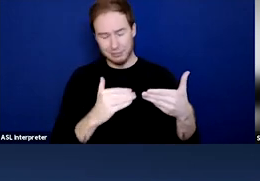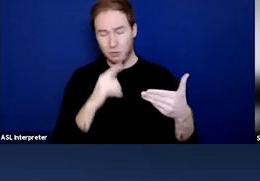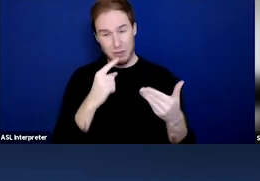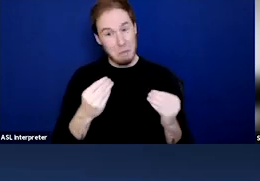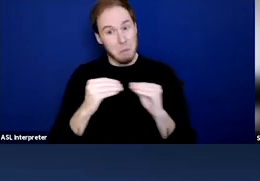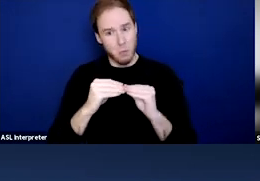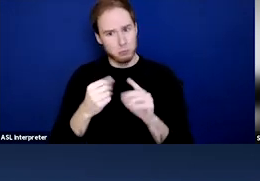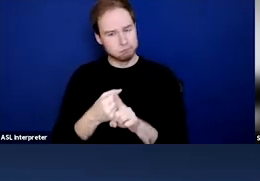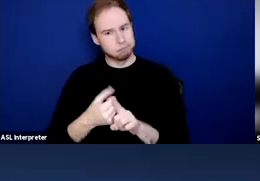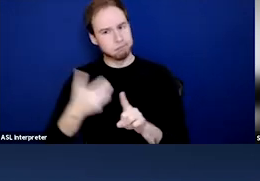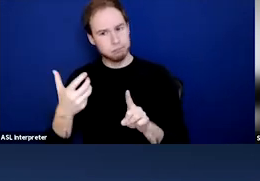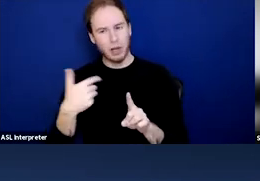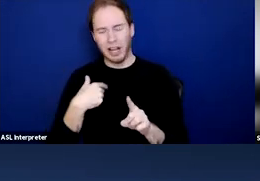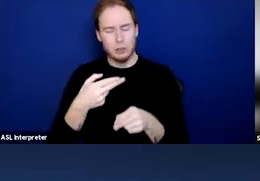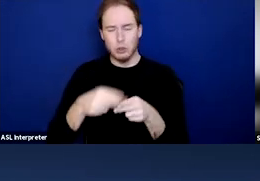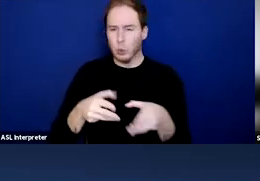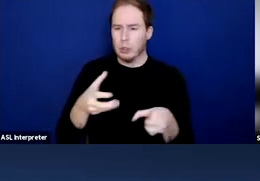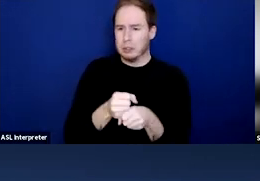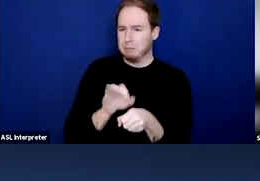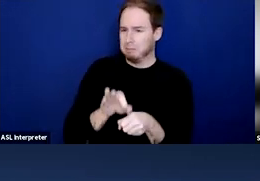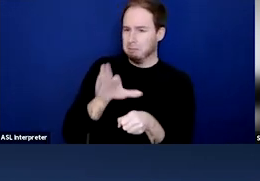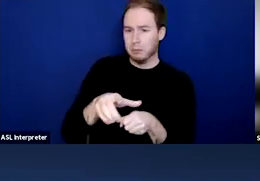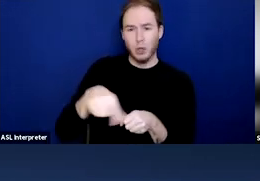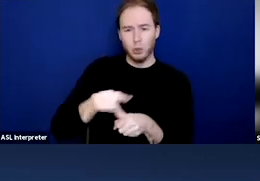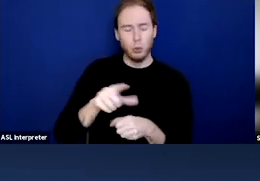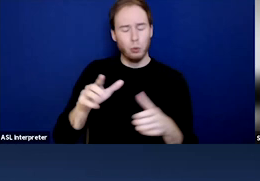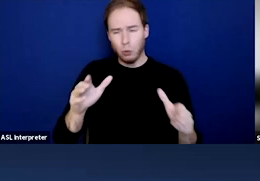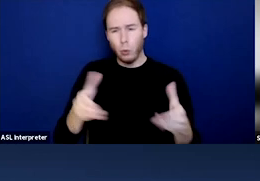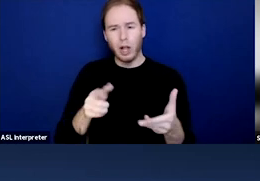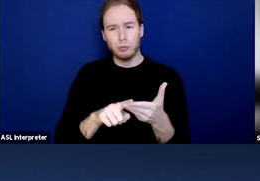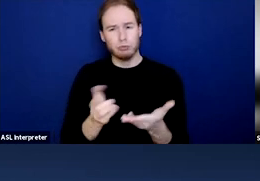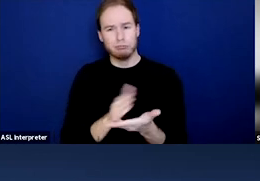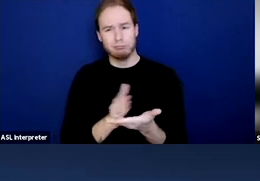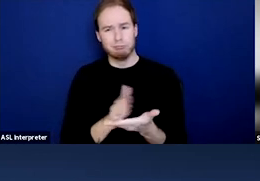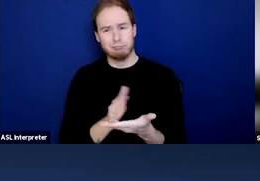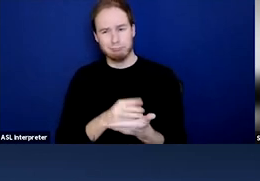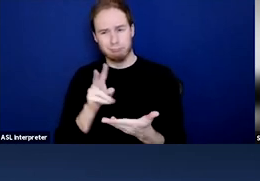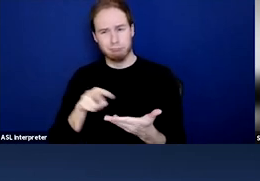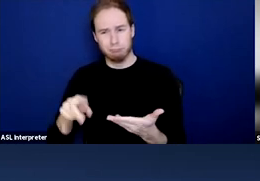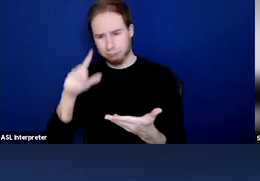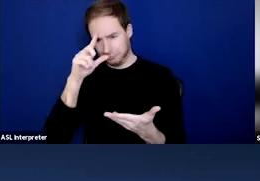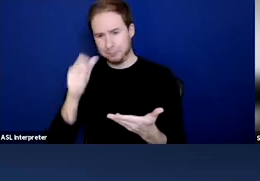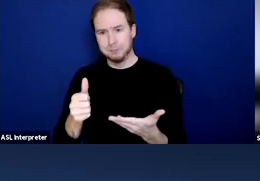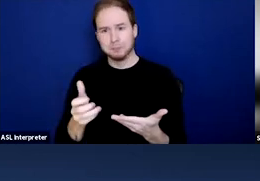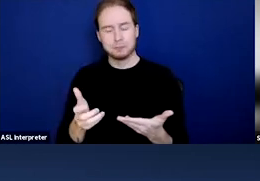but now you have it and you can explore it as you see fit. But more importantly, we're all hoping that you not only explore it,